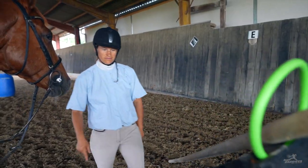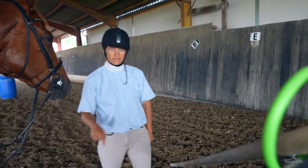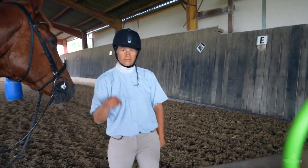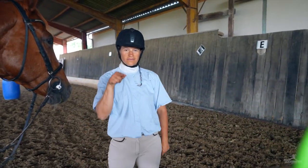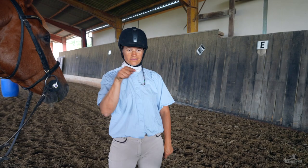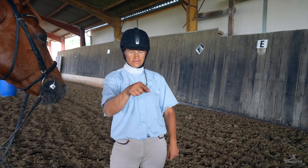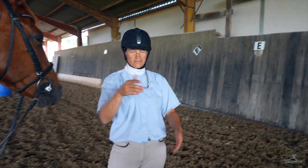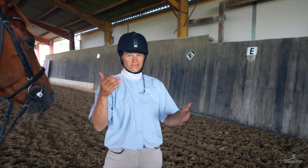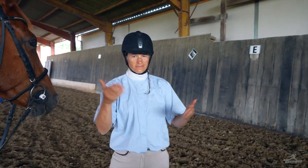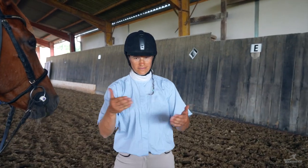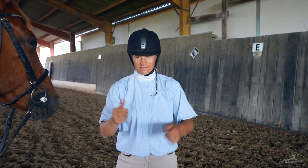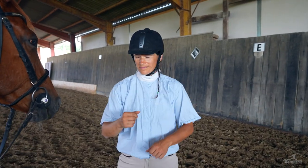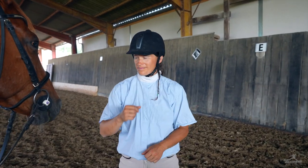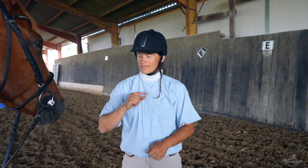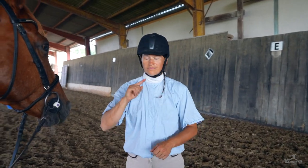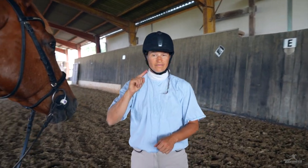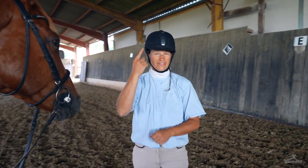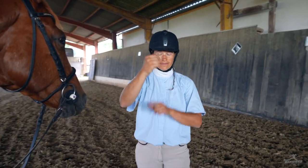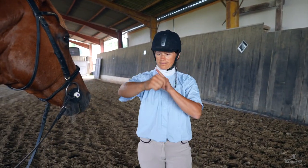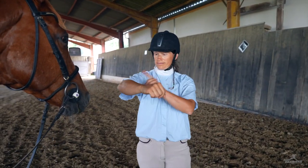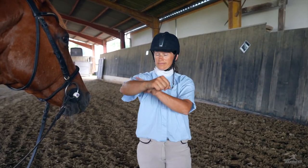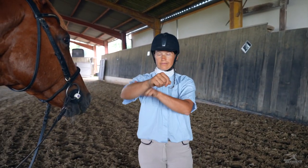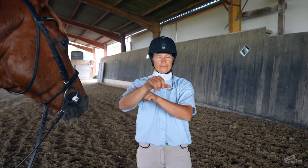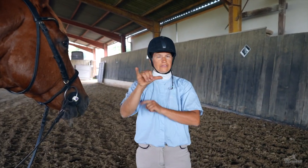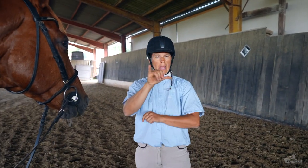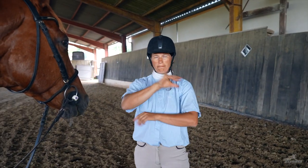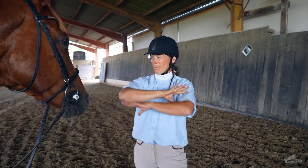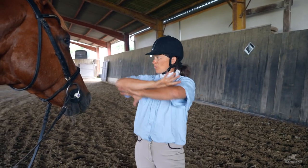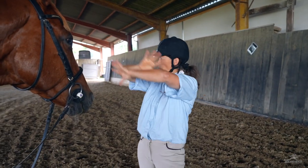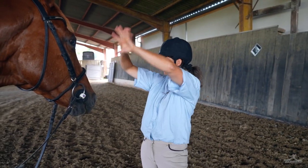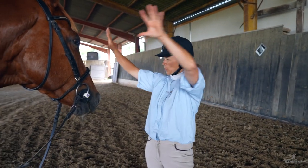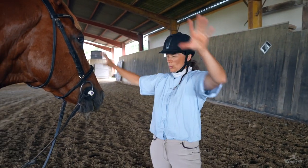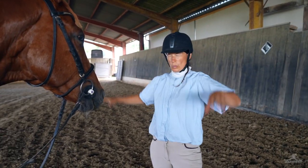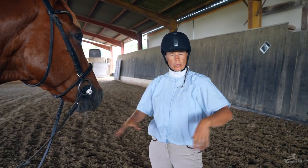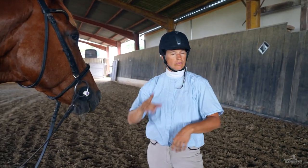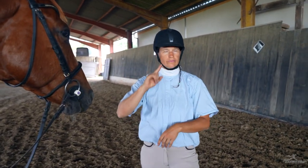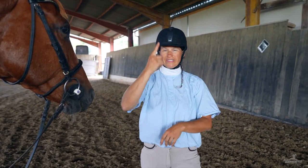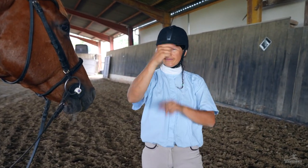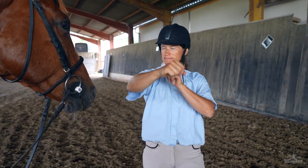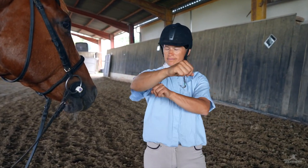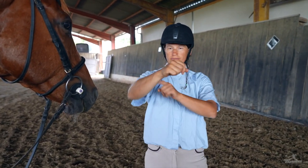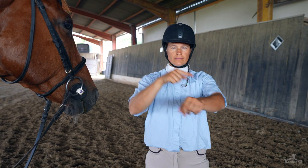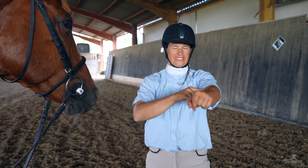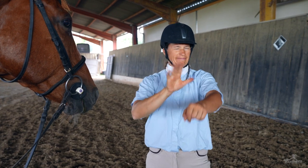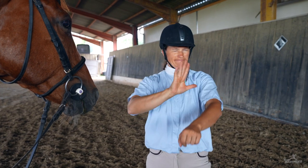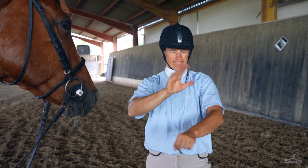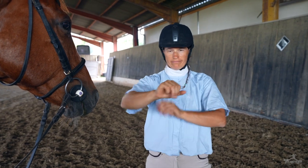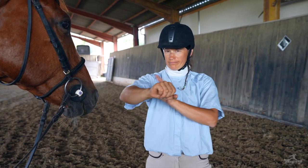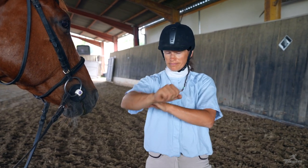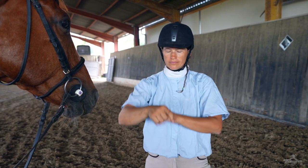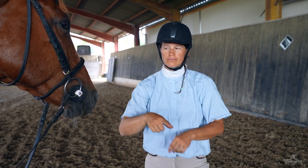This phase of the competition, just like all others, must be done with one arm.